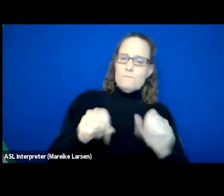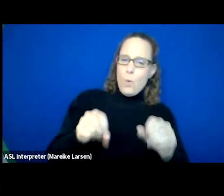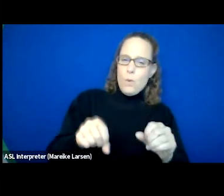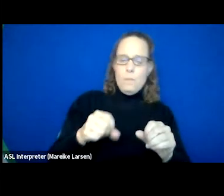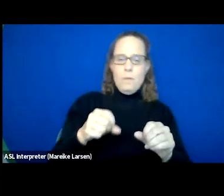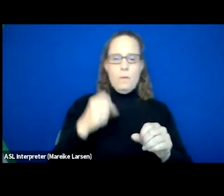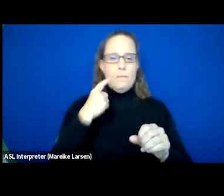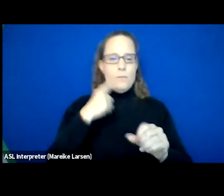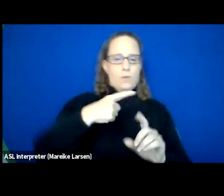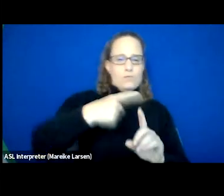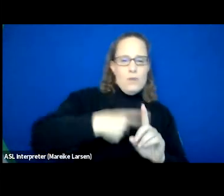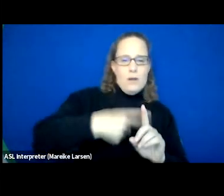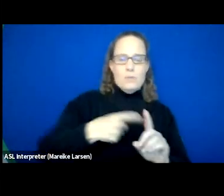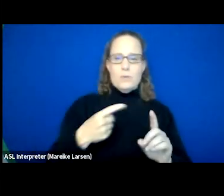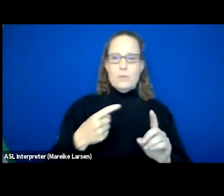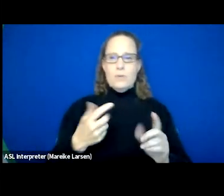we don't wanna knock a patch out there but you know,